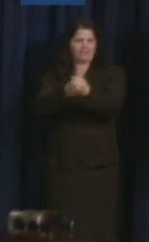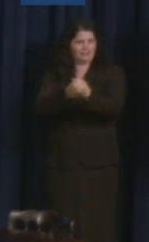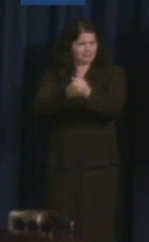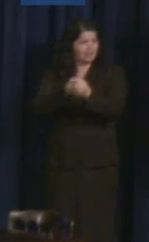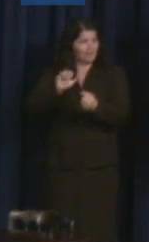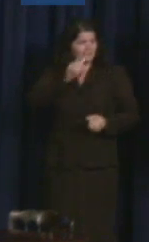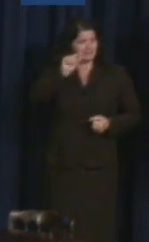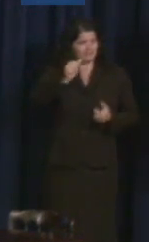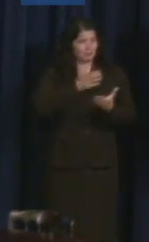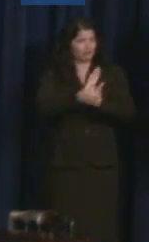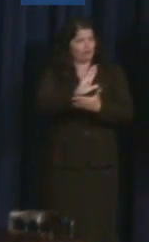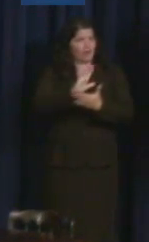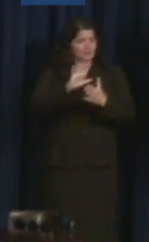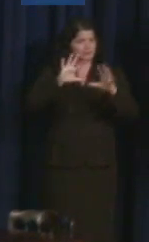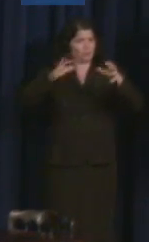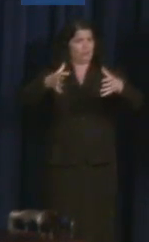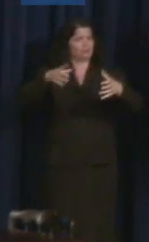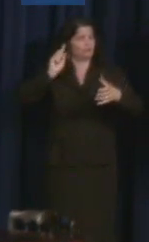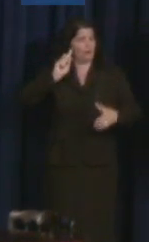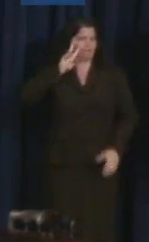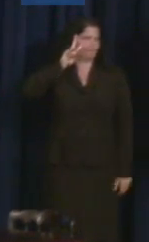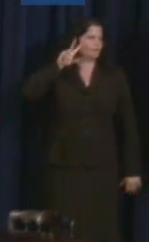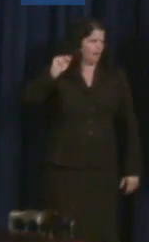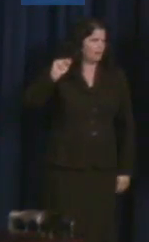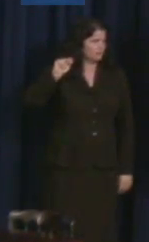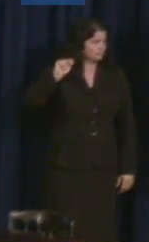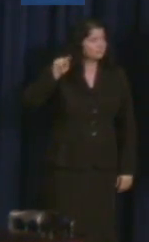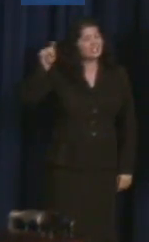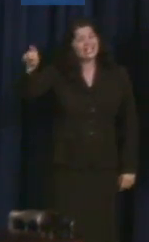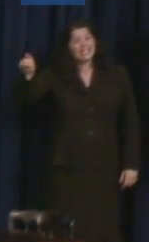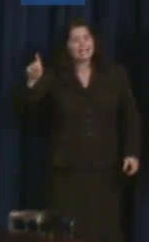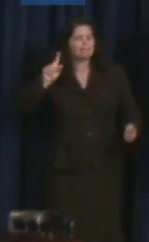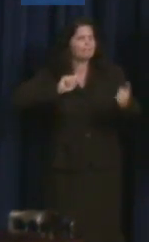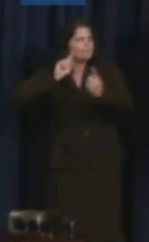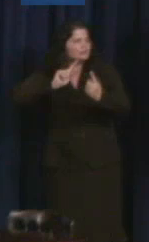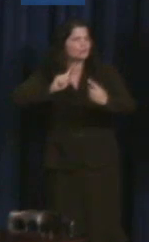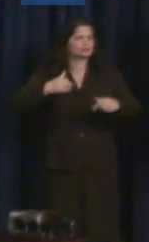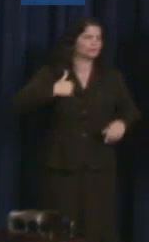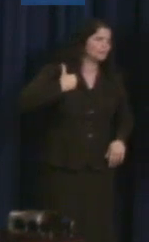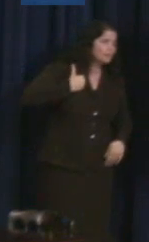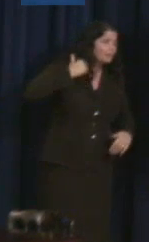And as the outreach director, he mentors youth and adults with developmental disabilities